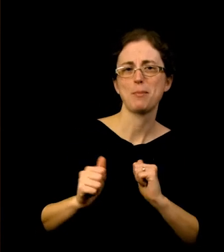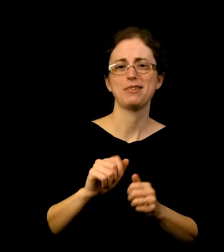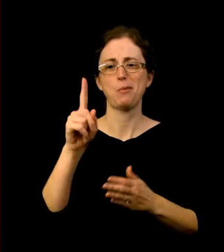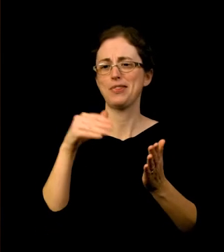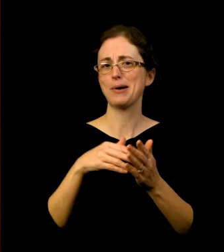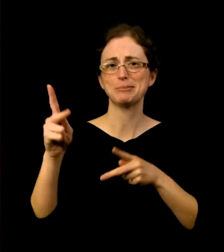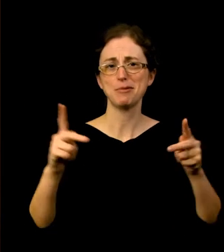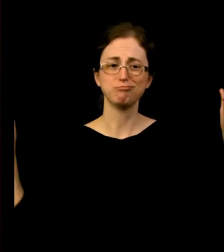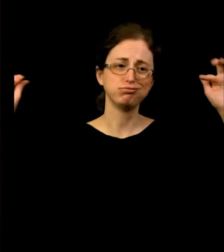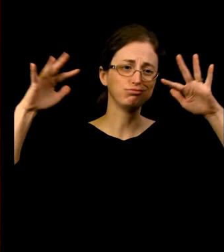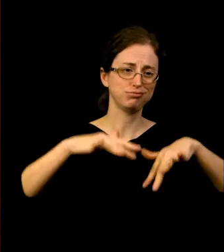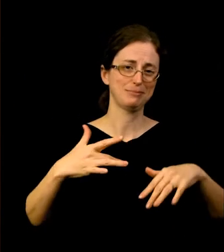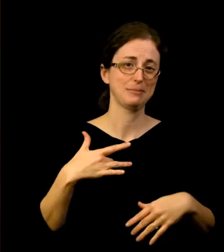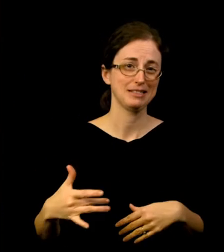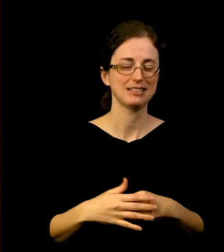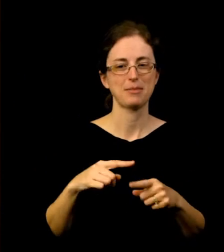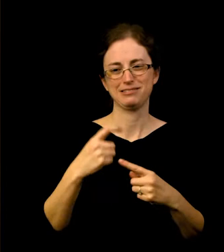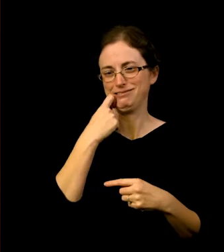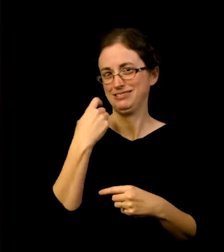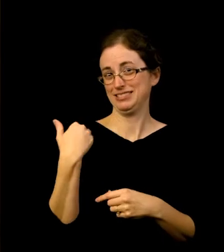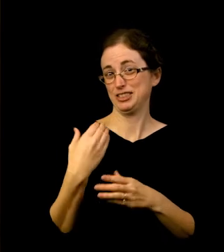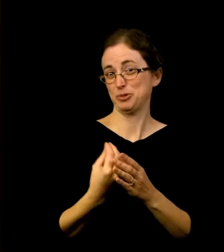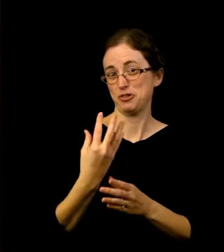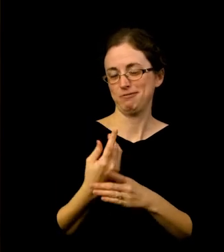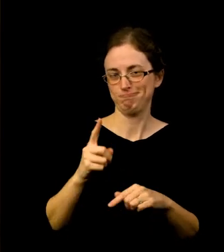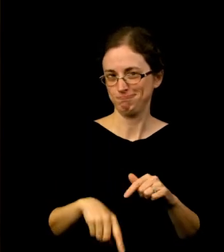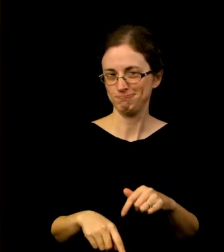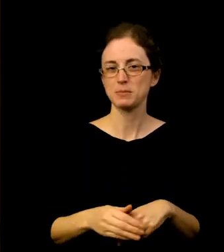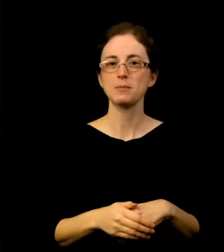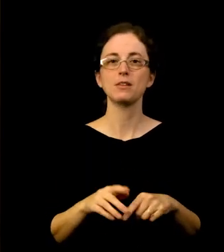We couldn't do it that way this spring, but what we did do was connect the